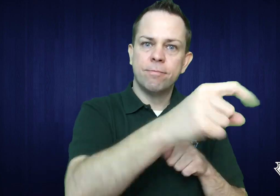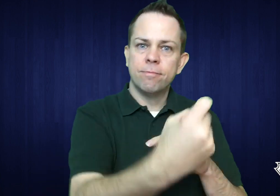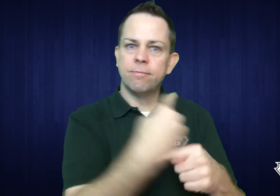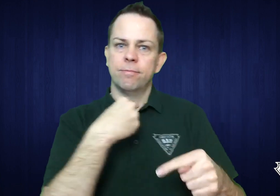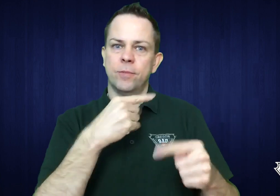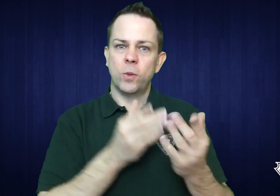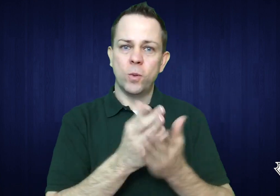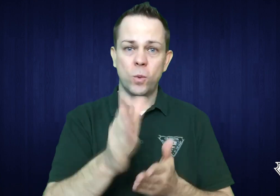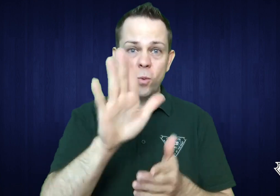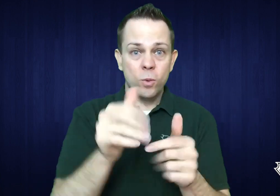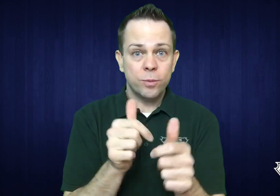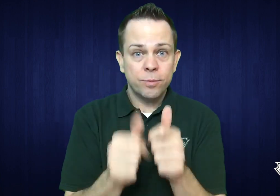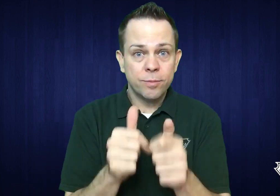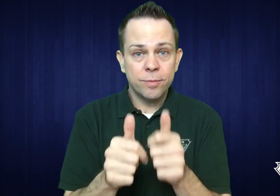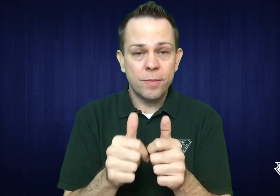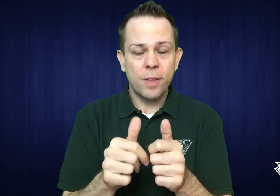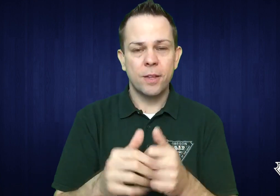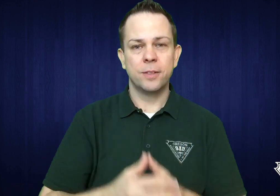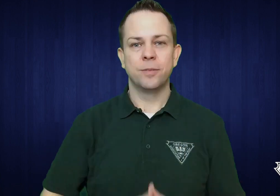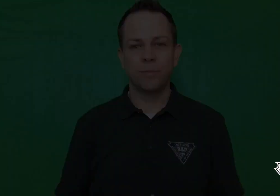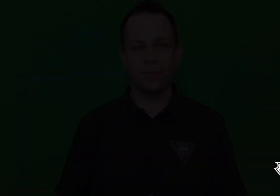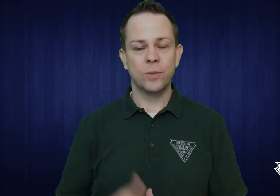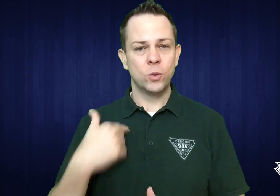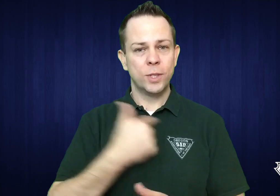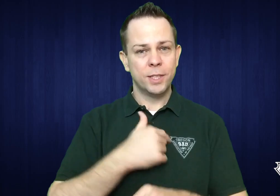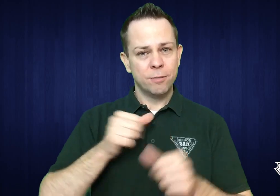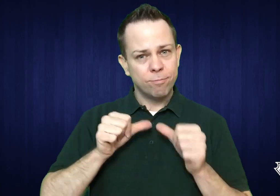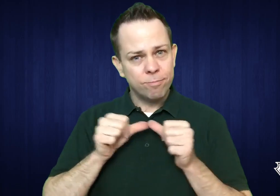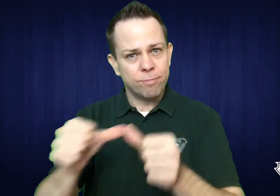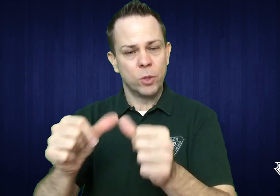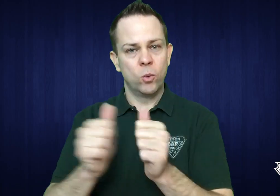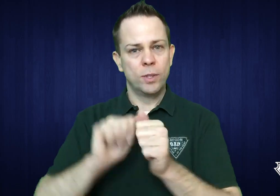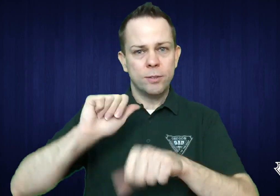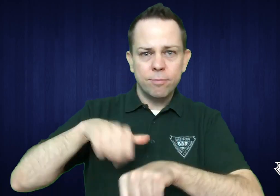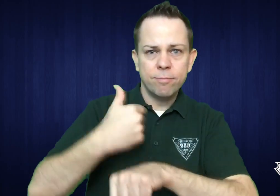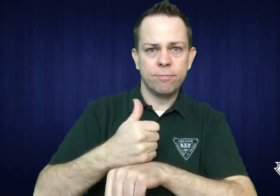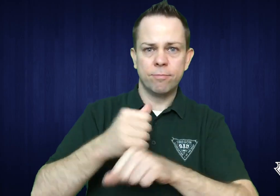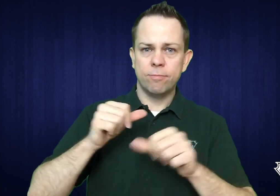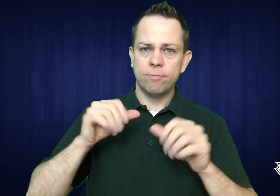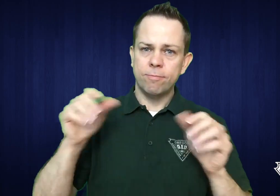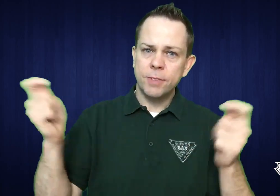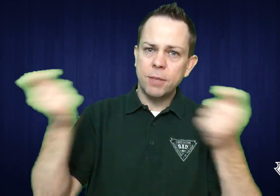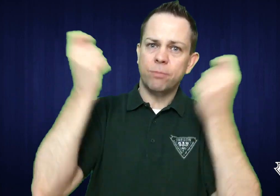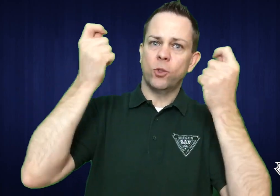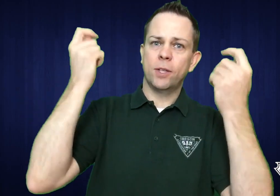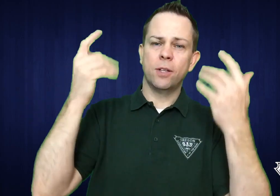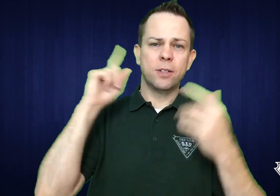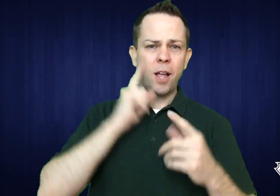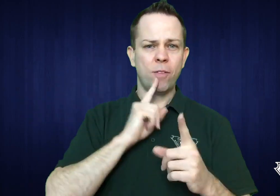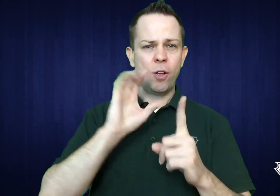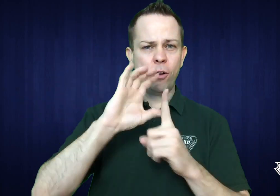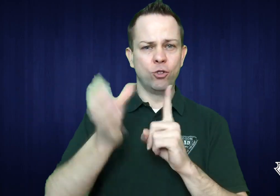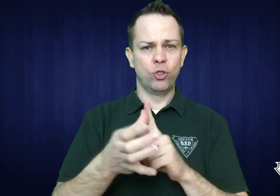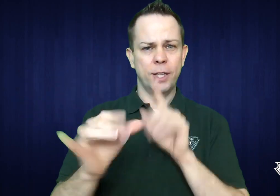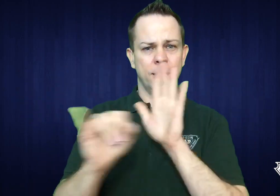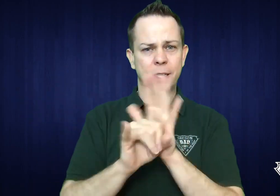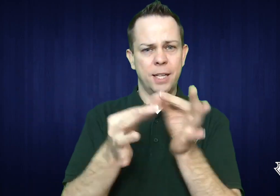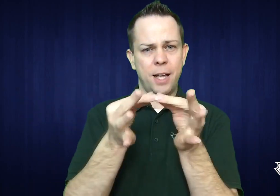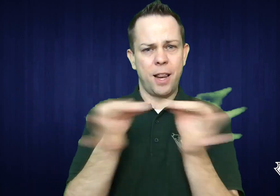when sending and receiving text messages. We again set up Deaf Fest, our celebration and appreciation